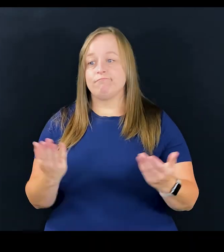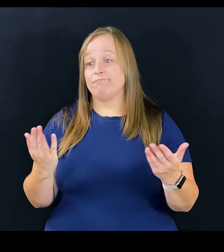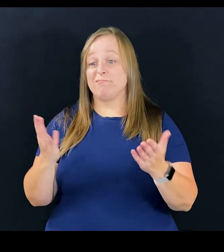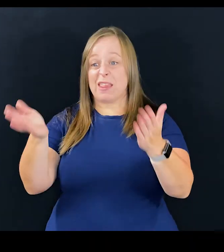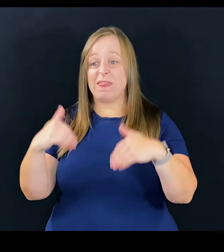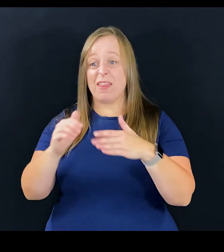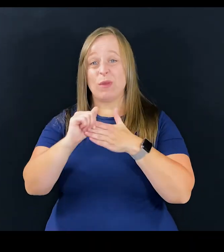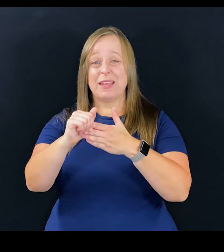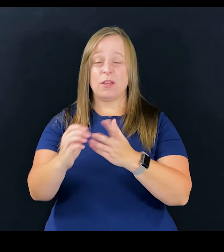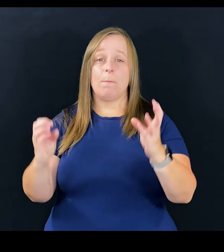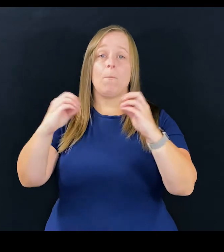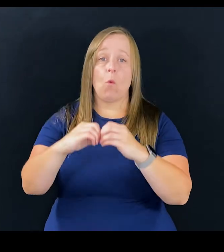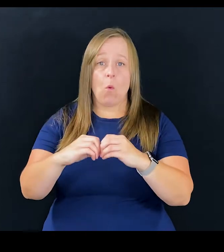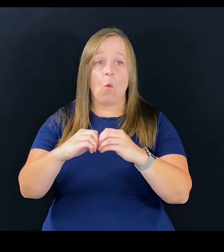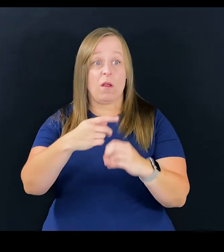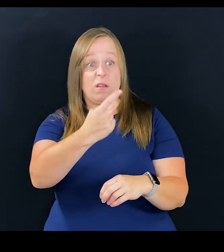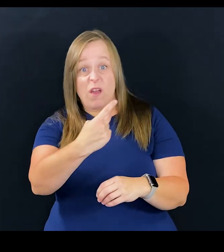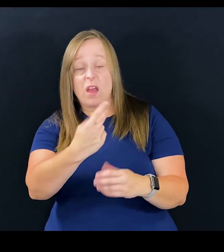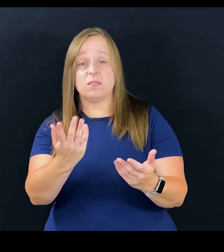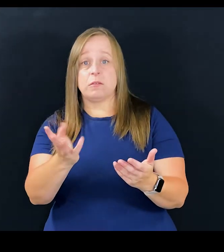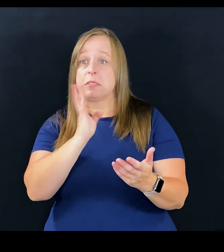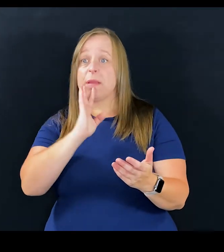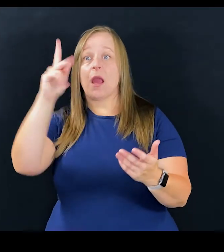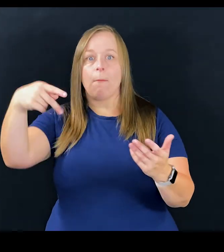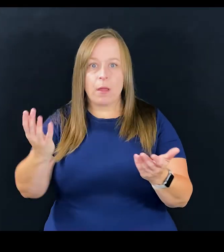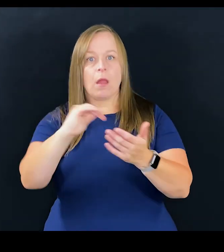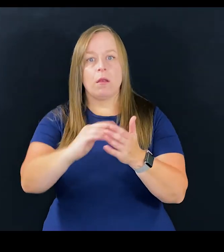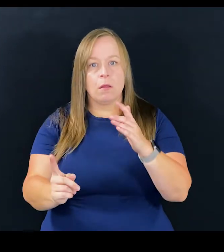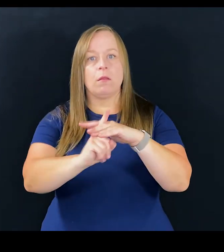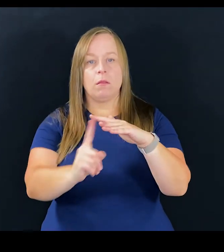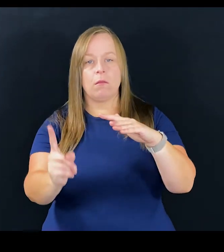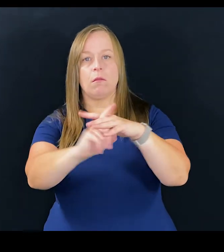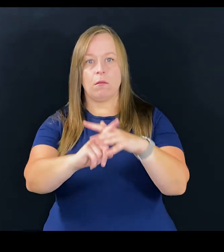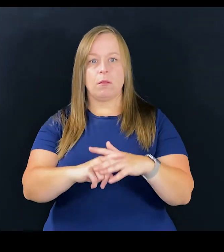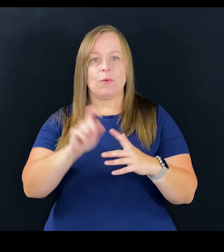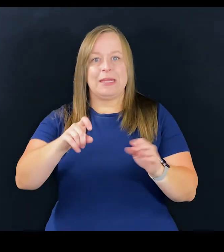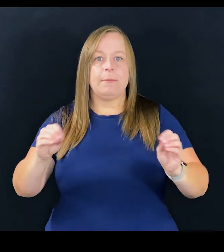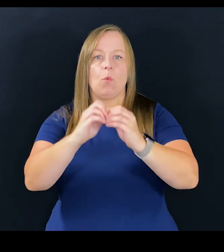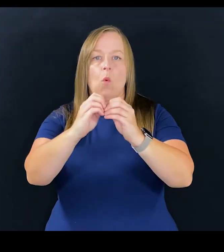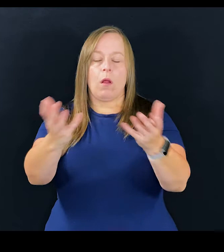And then that will lead to more of you and me speaking up, right, because that's what we need to do.